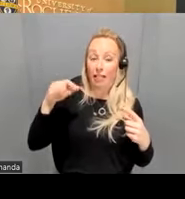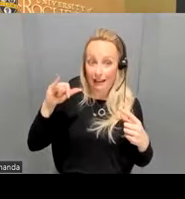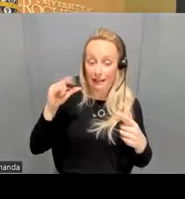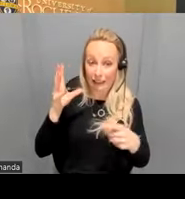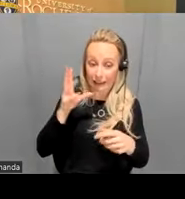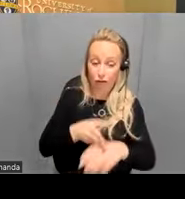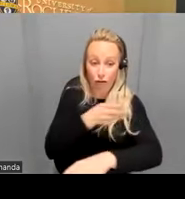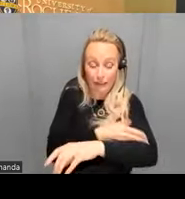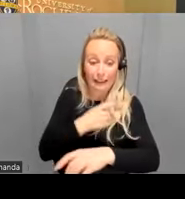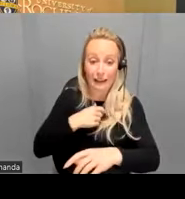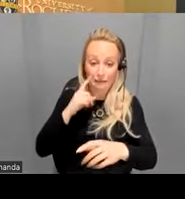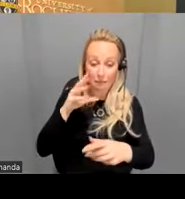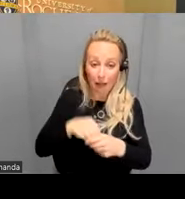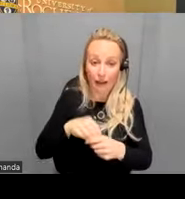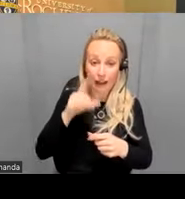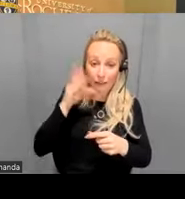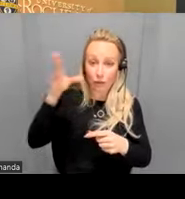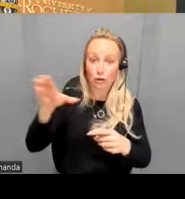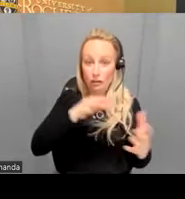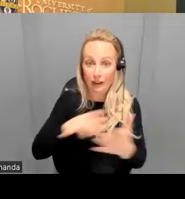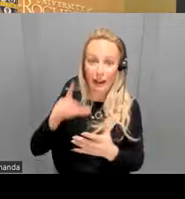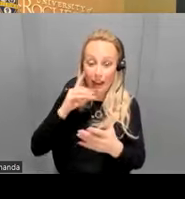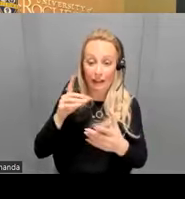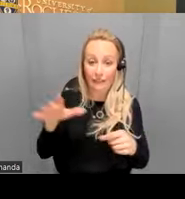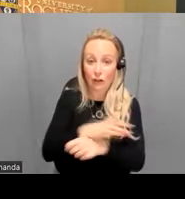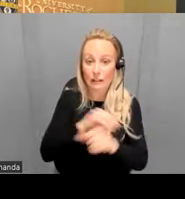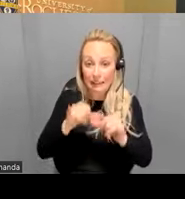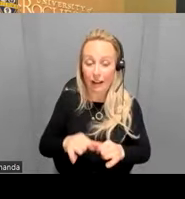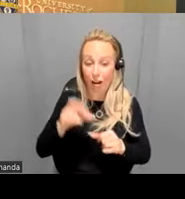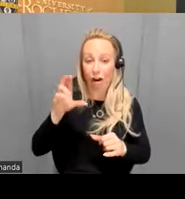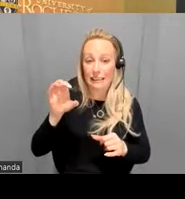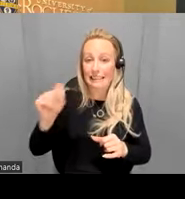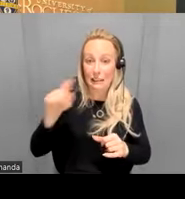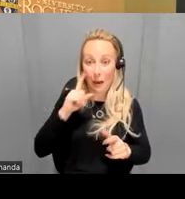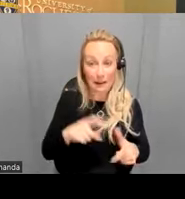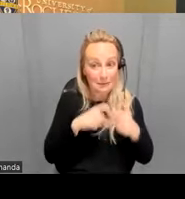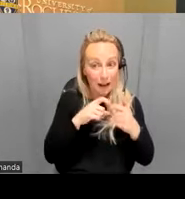studies and before conducting full scale RCT so I will pause there we have a couple minutes for